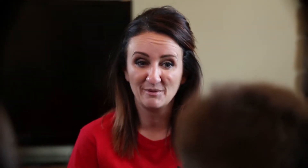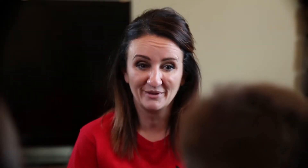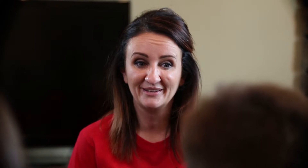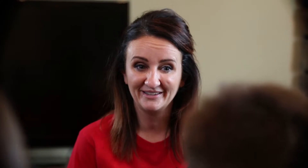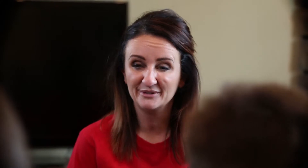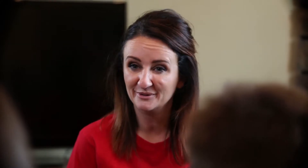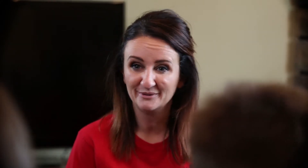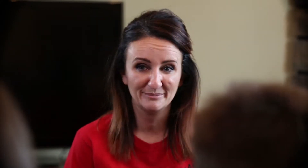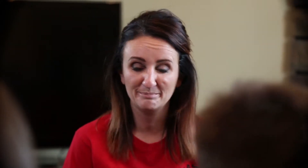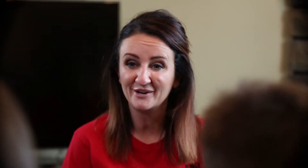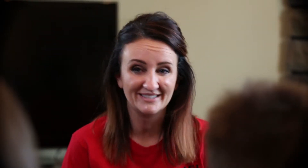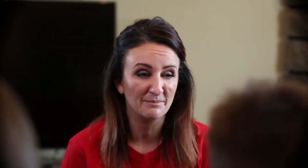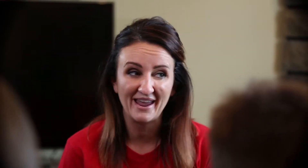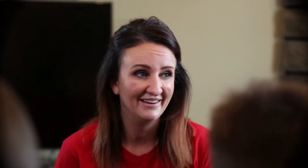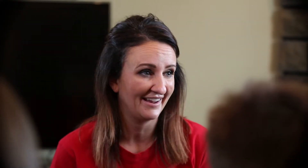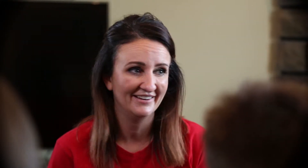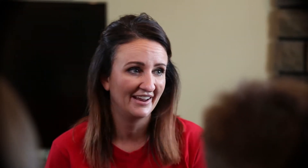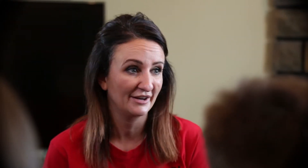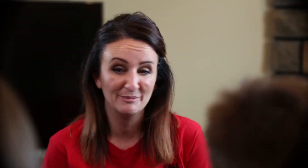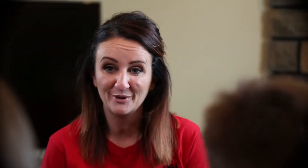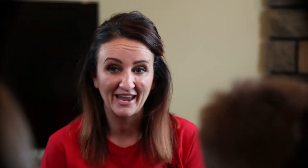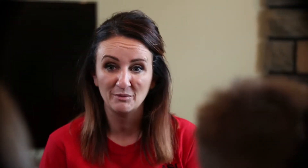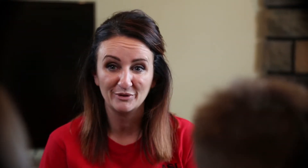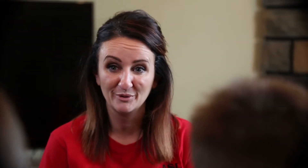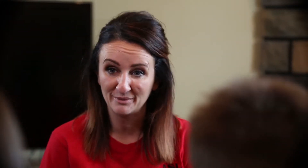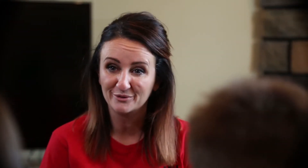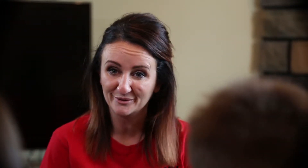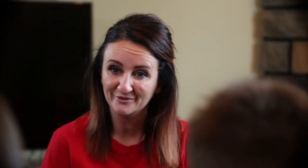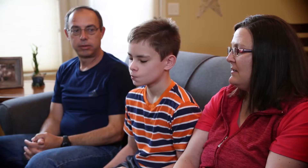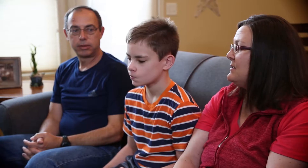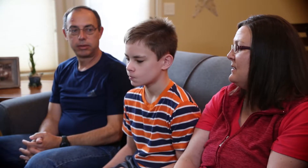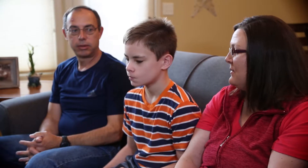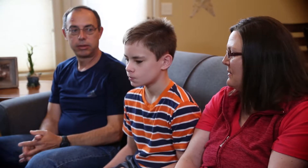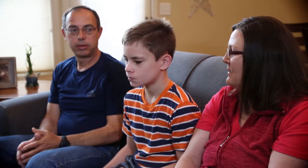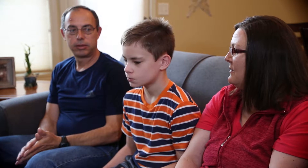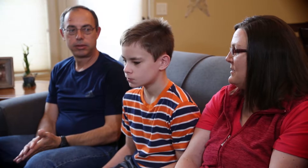ability to participate and communicate with you improve? Significantly. Less